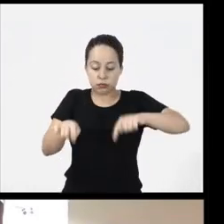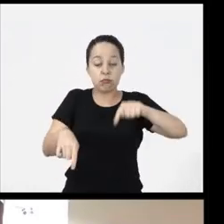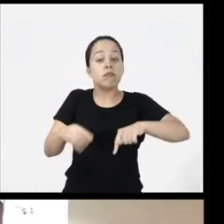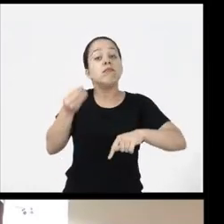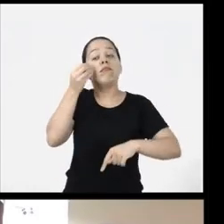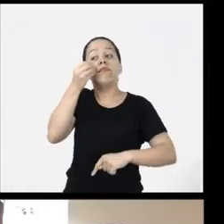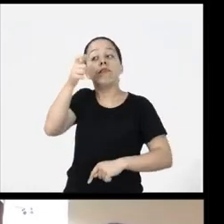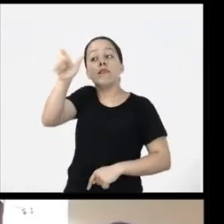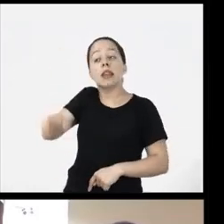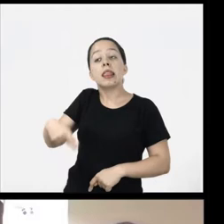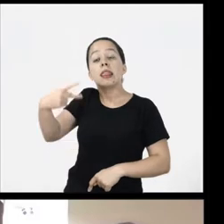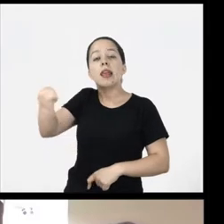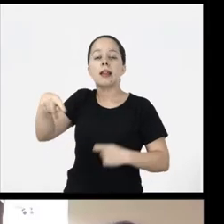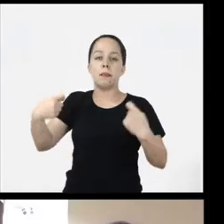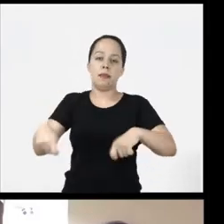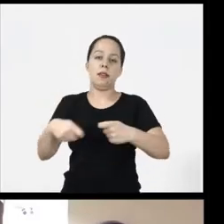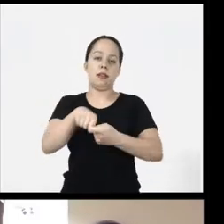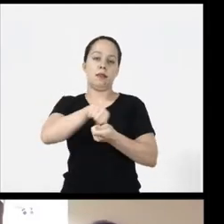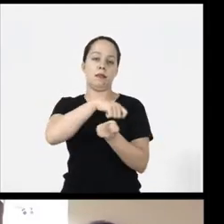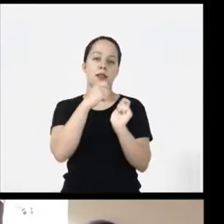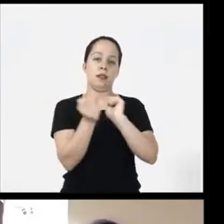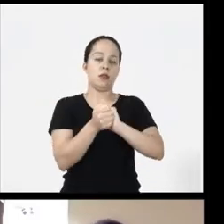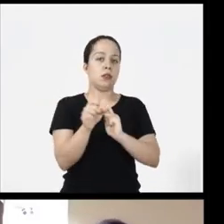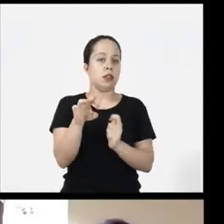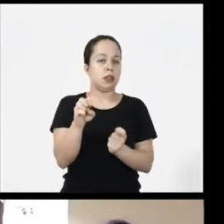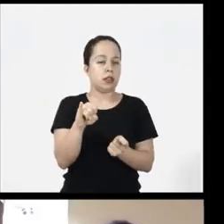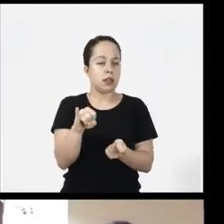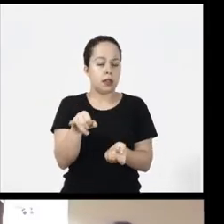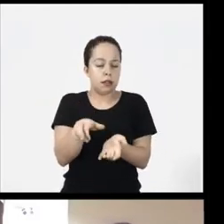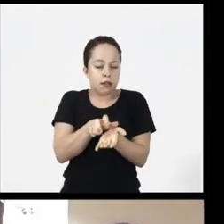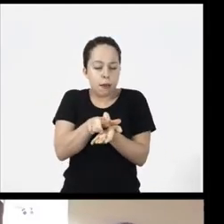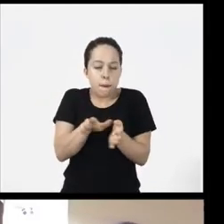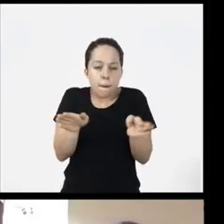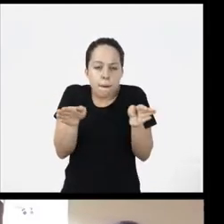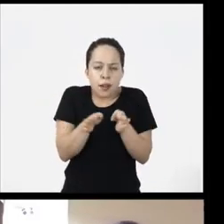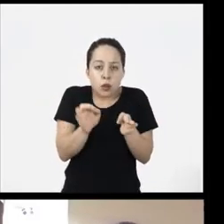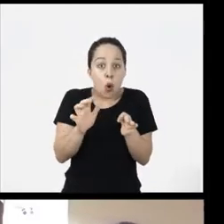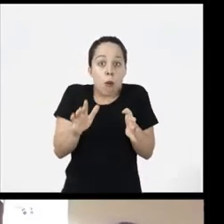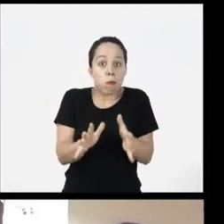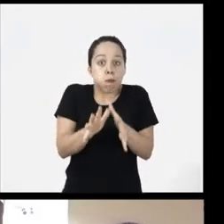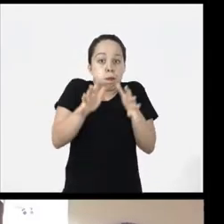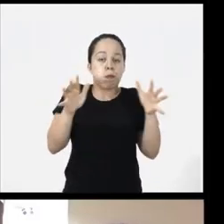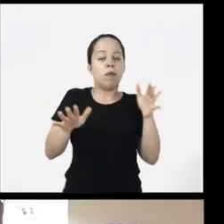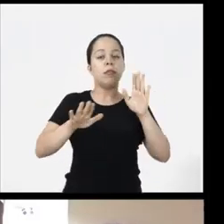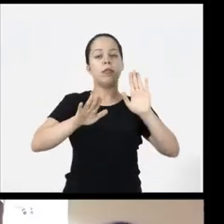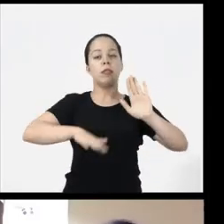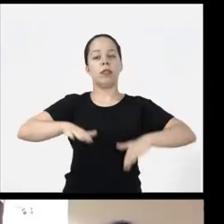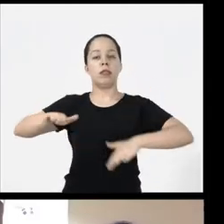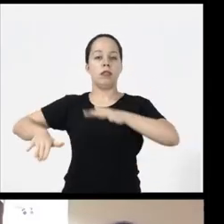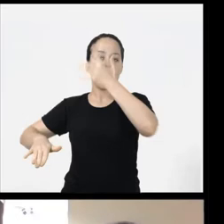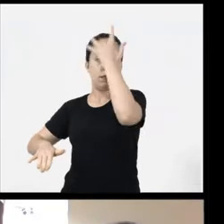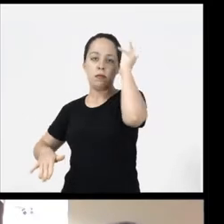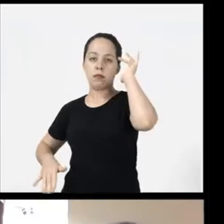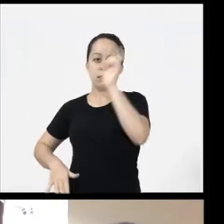that is better for him having a larger or smaller mouse this will all depend on each one of the users,